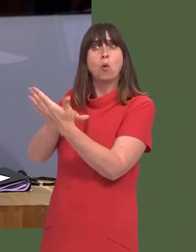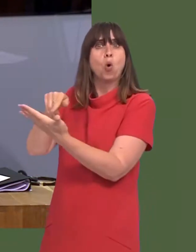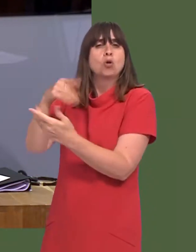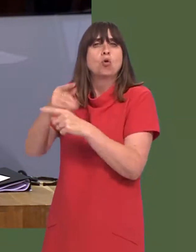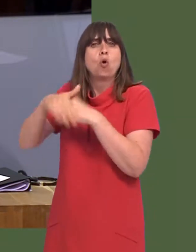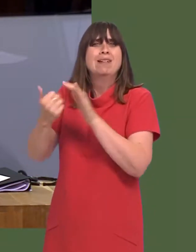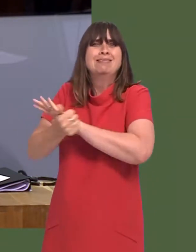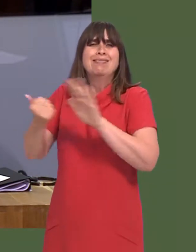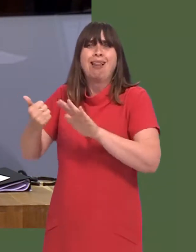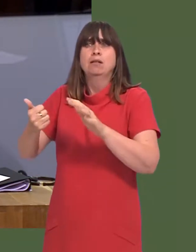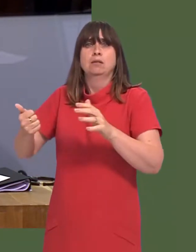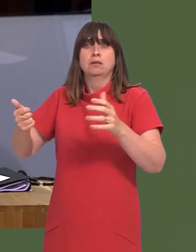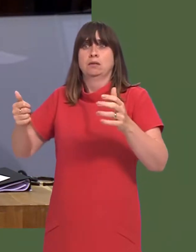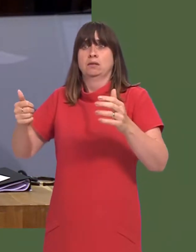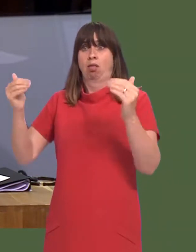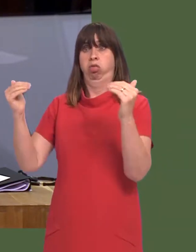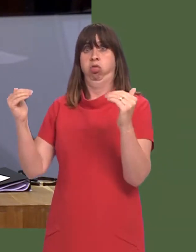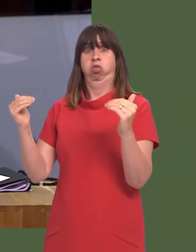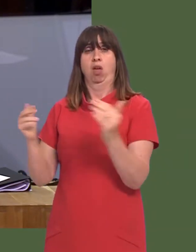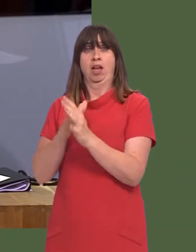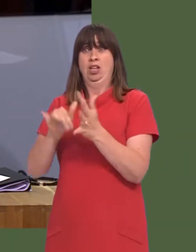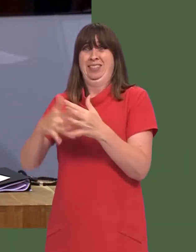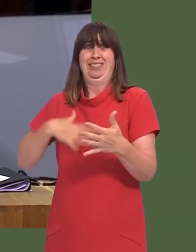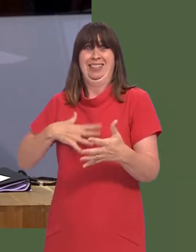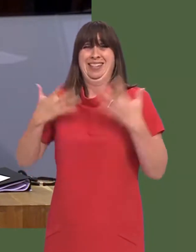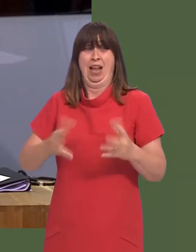The other part of the report talks about the skills crisis within the NHS and social care